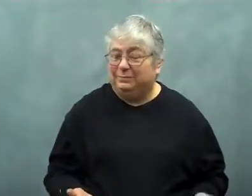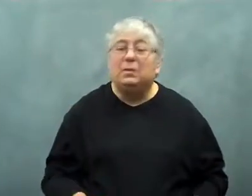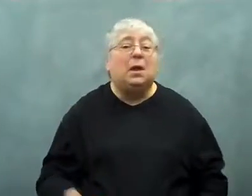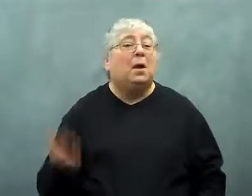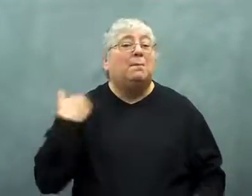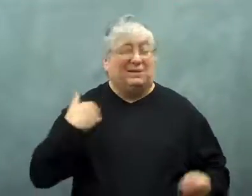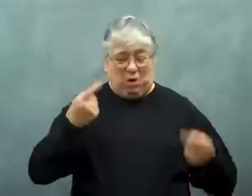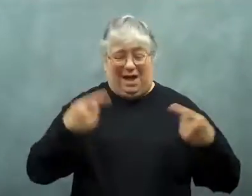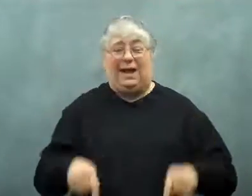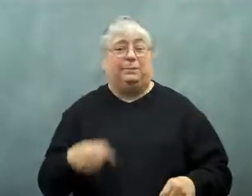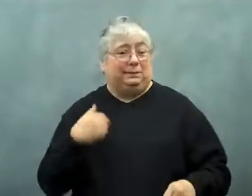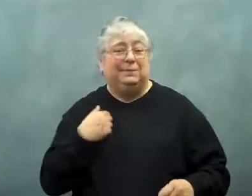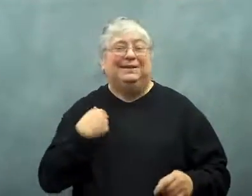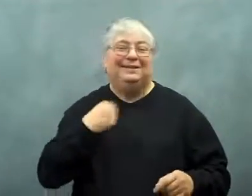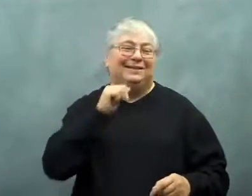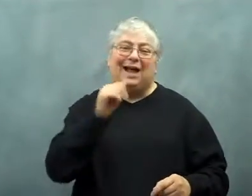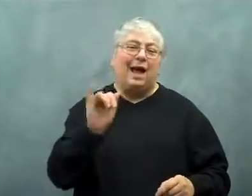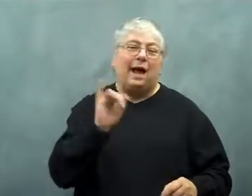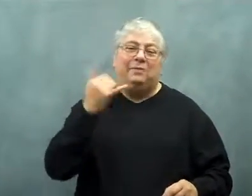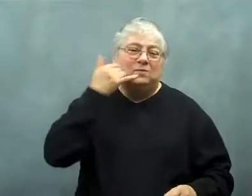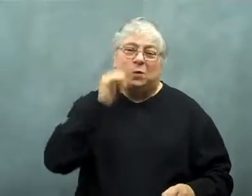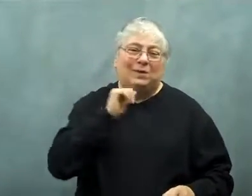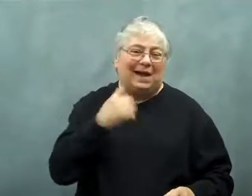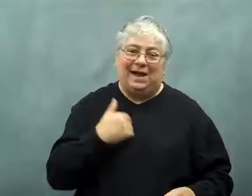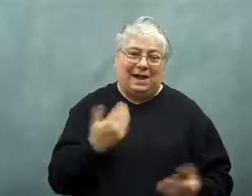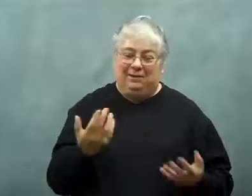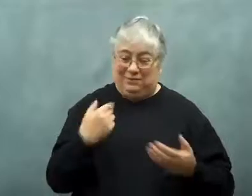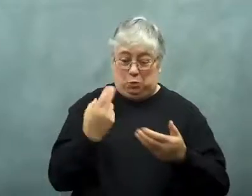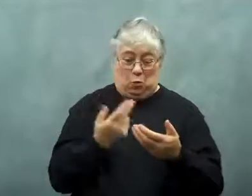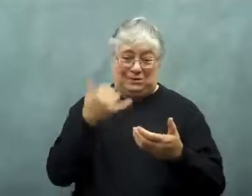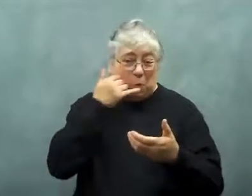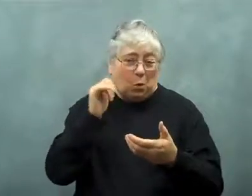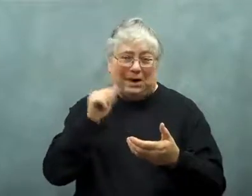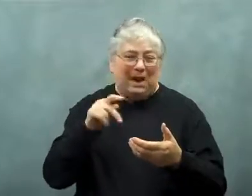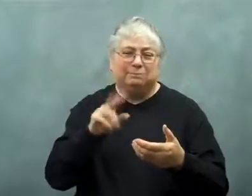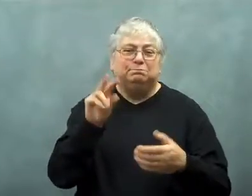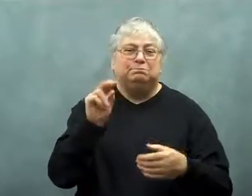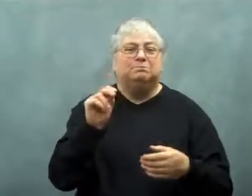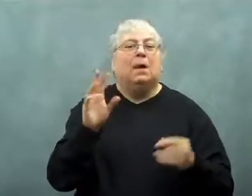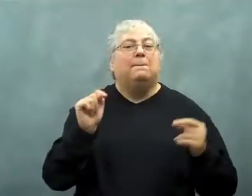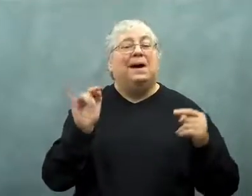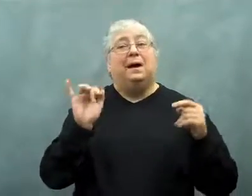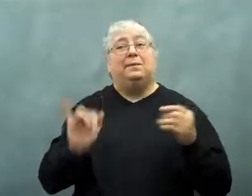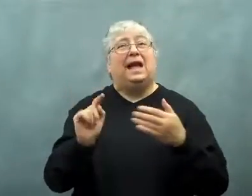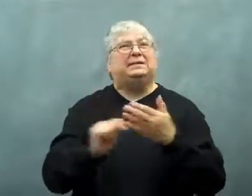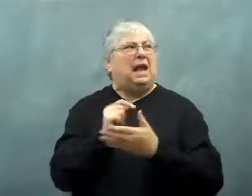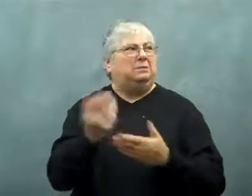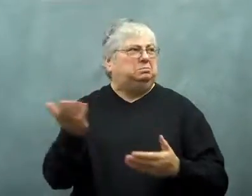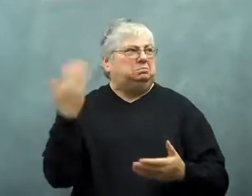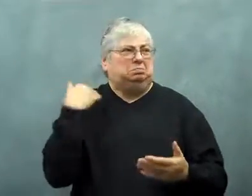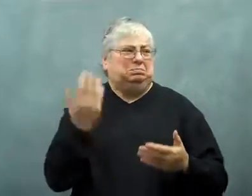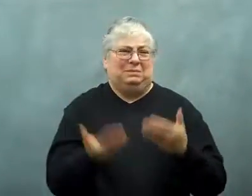This happened to me before. I don't have an iPhone.